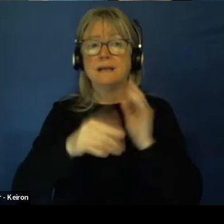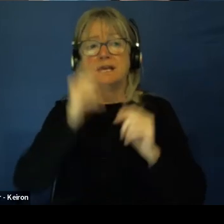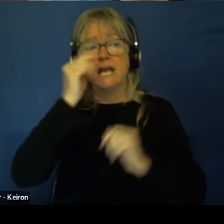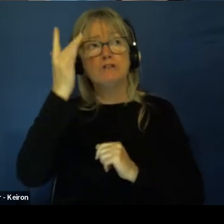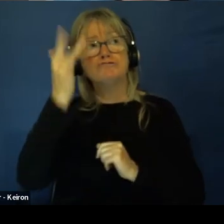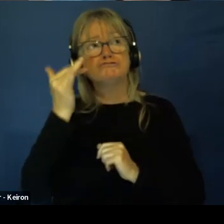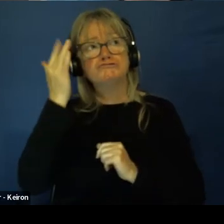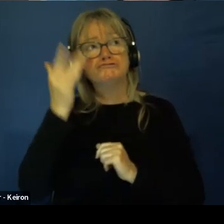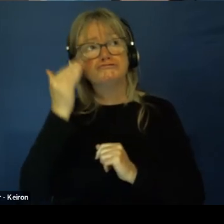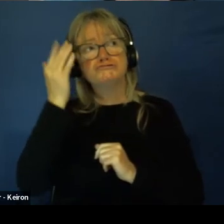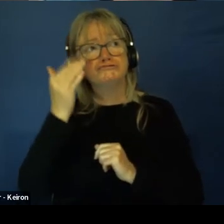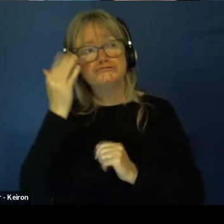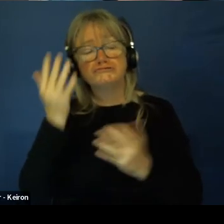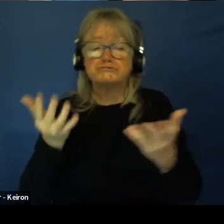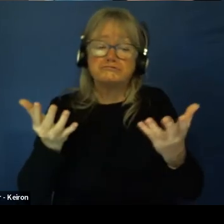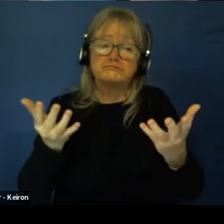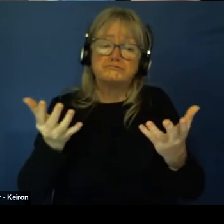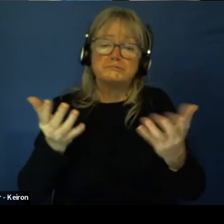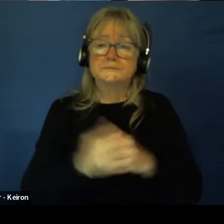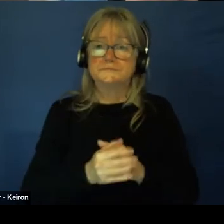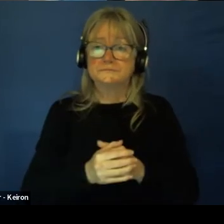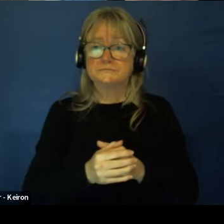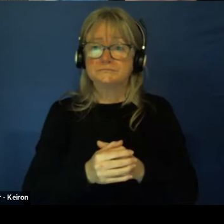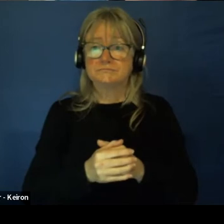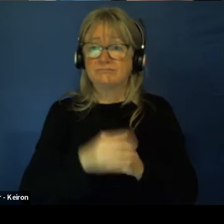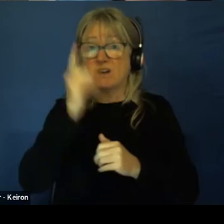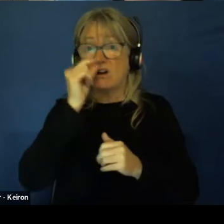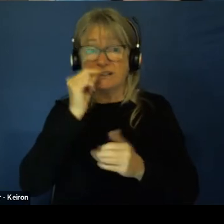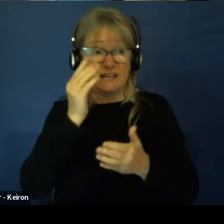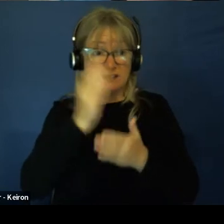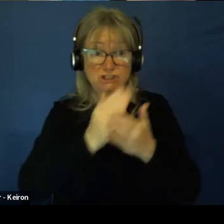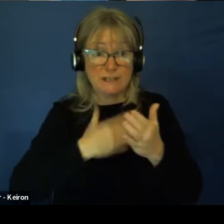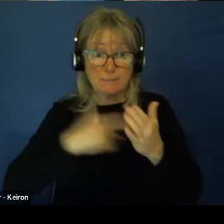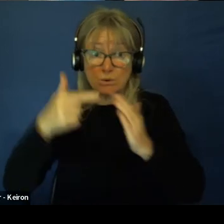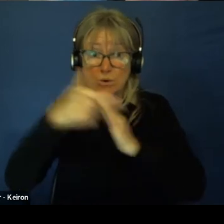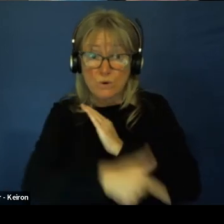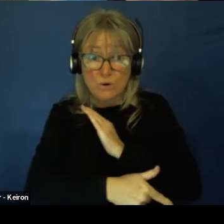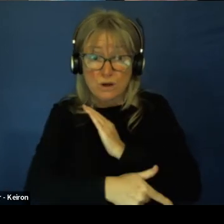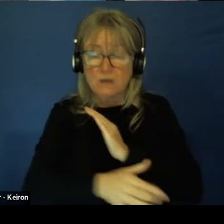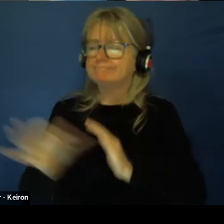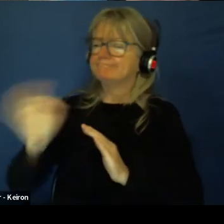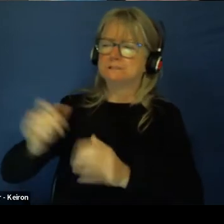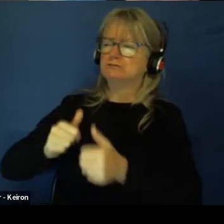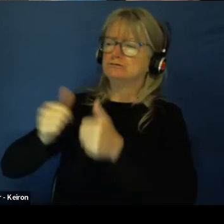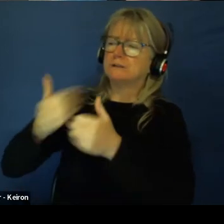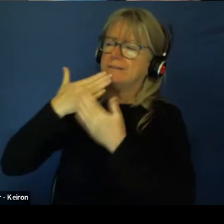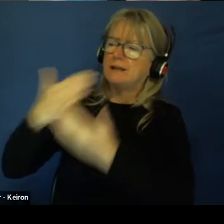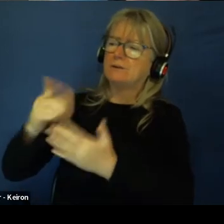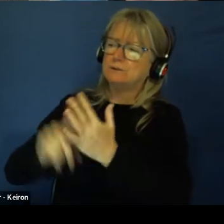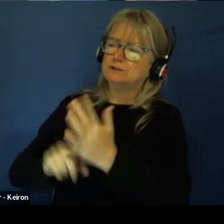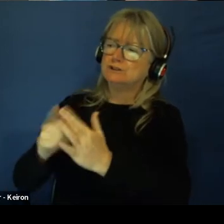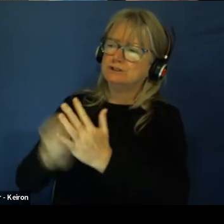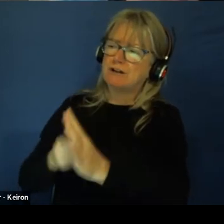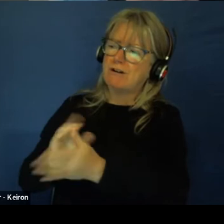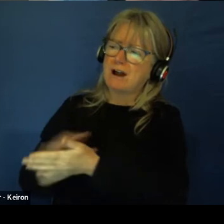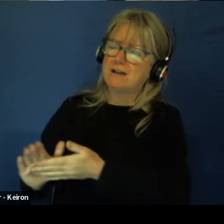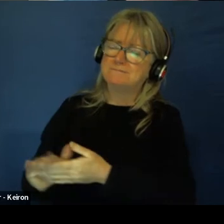If you want to, or I can share more detail or something. That's great. Thank you, Joe. Thank you.